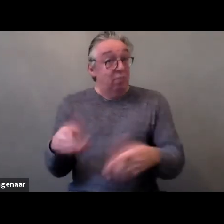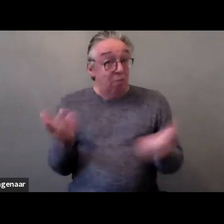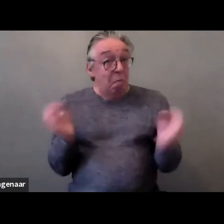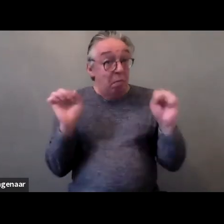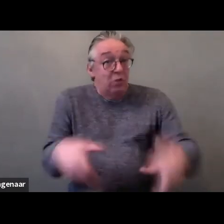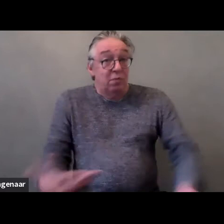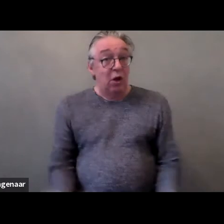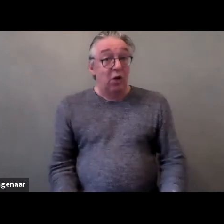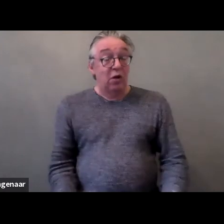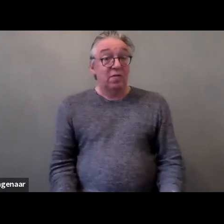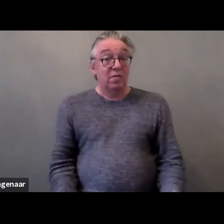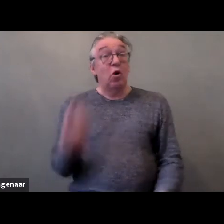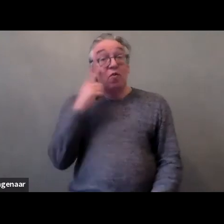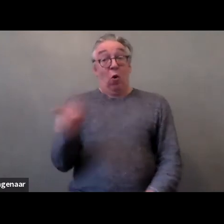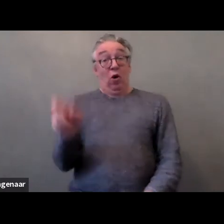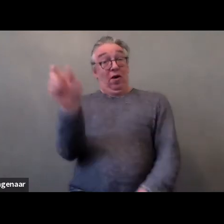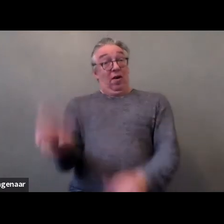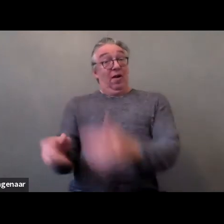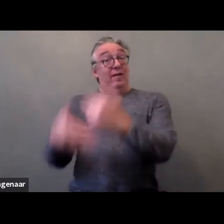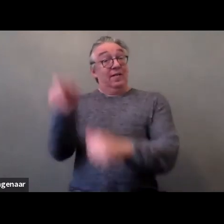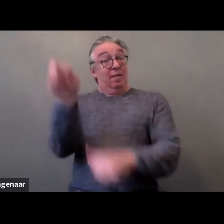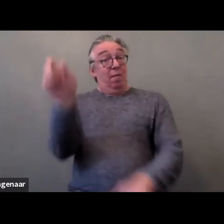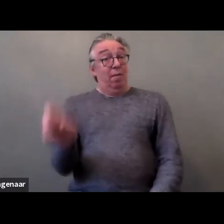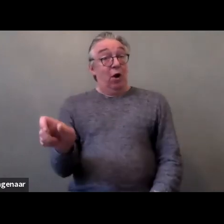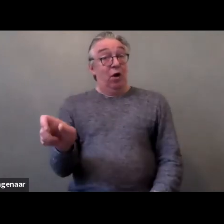on persons with disabilities and has become a practice